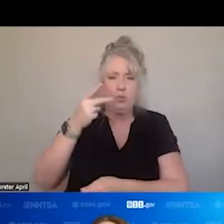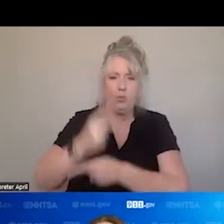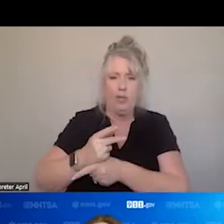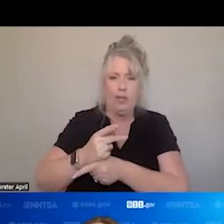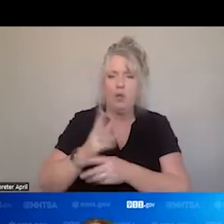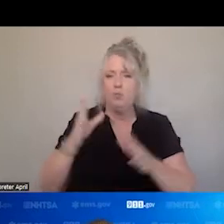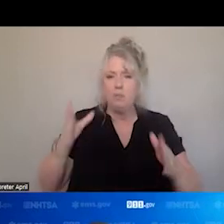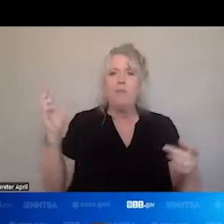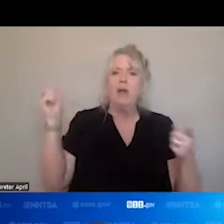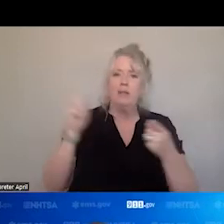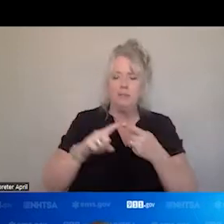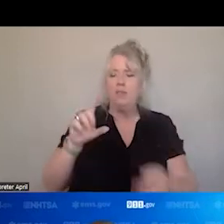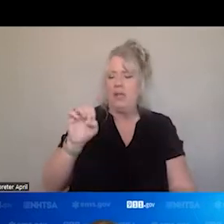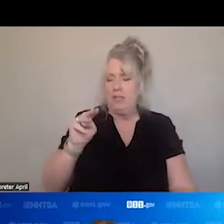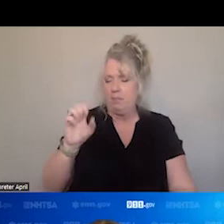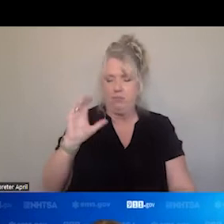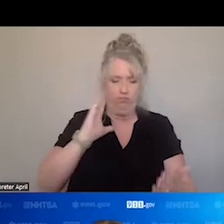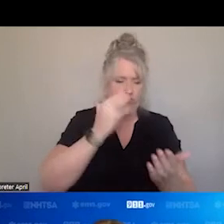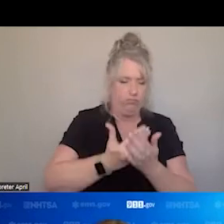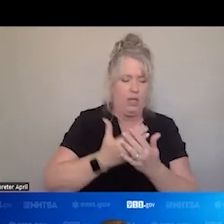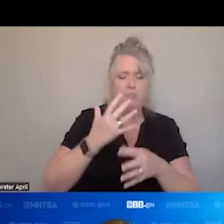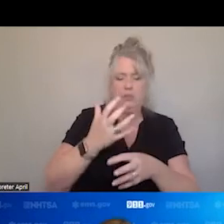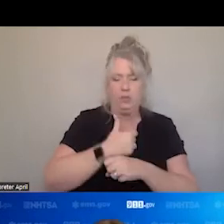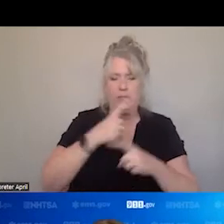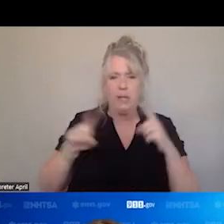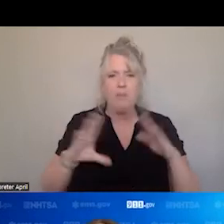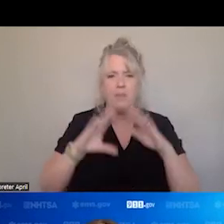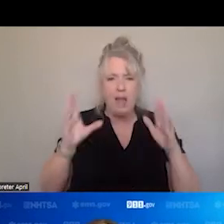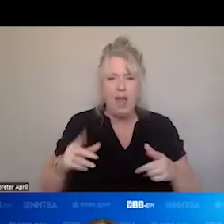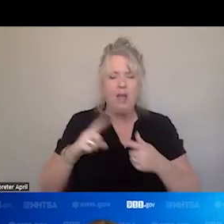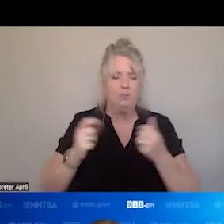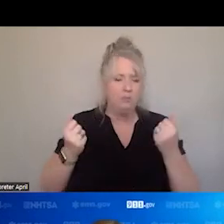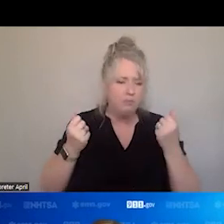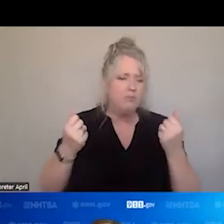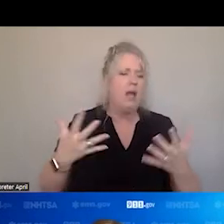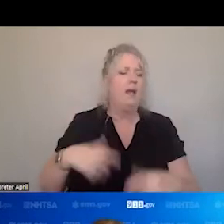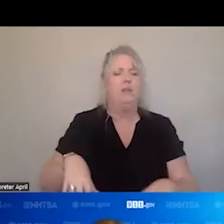ARRIVES. OR GETTING INFORMATION ABUT A HOUSE FIRE, CRASH, LOCATION. ANY NUMBER OF INCIDENTS